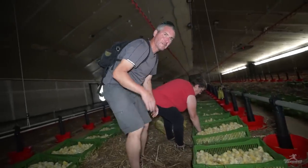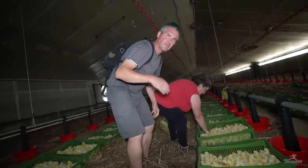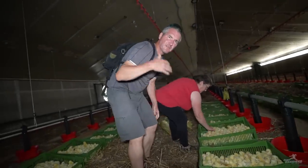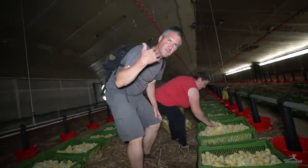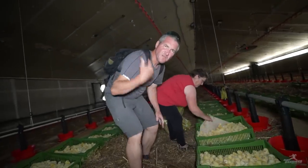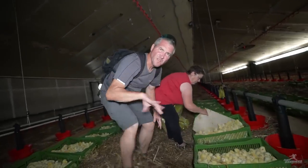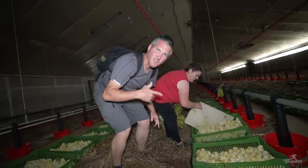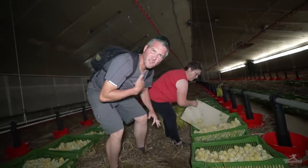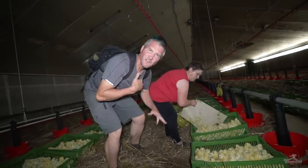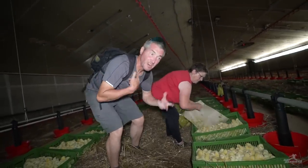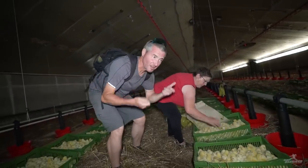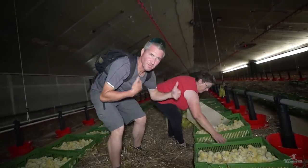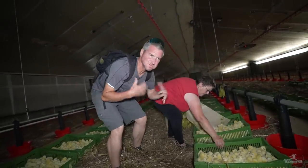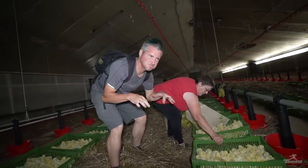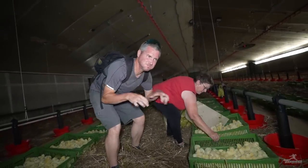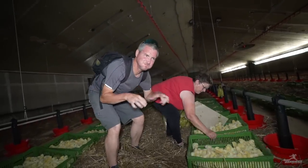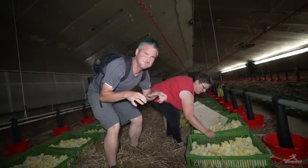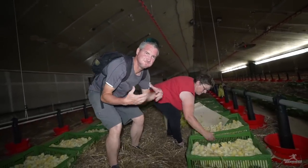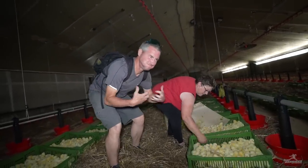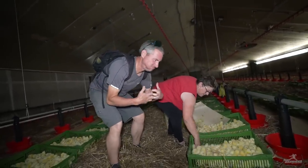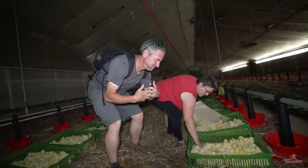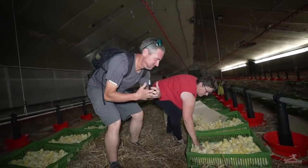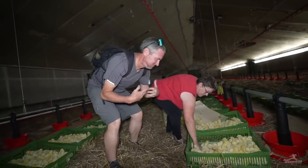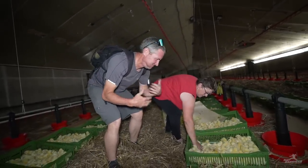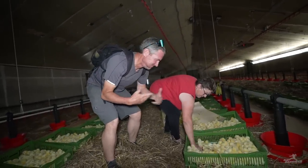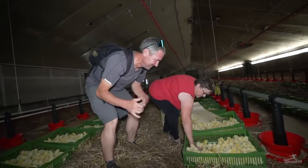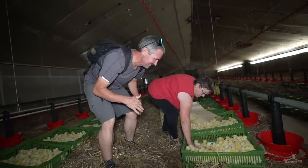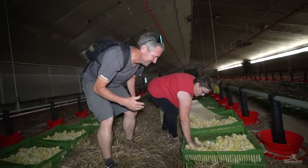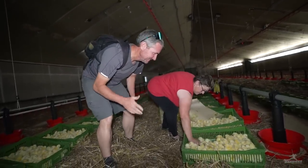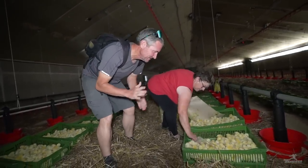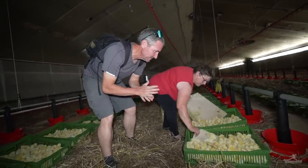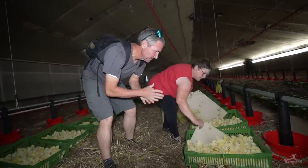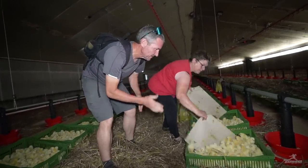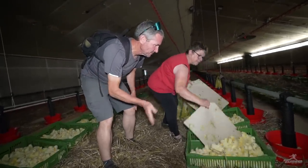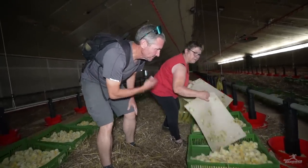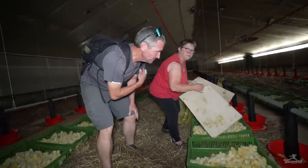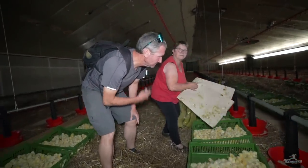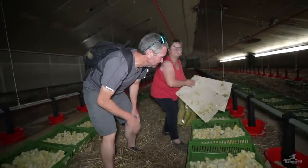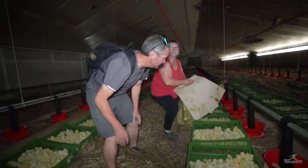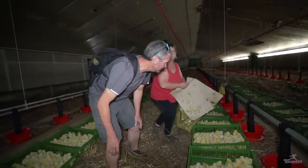Wow! I could feel the chicks moving when I carried them.